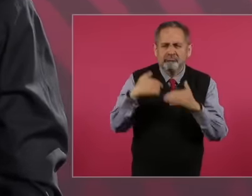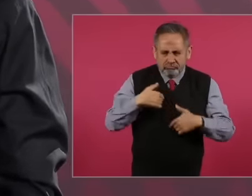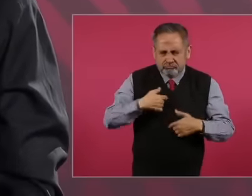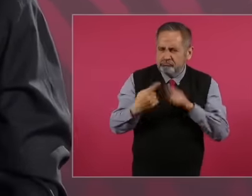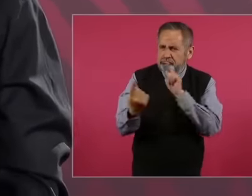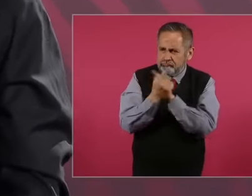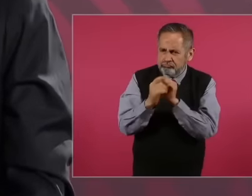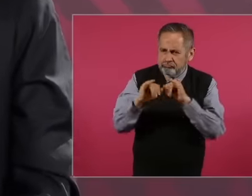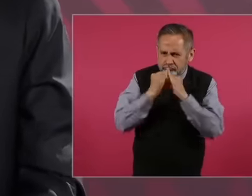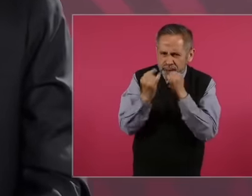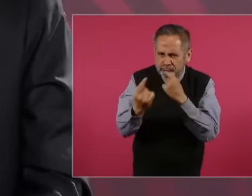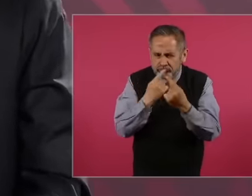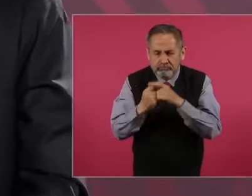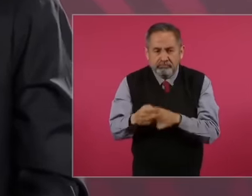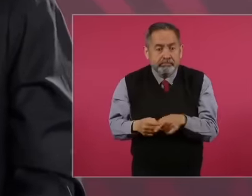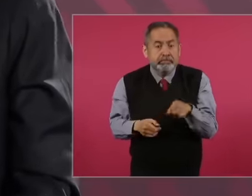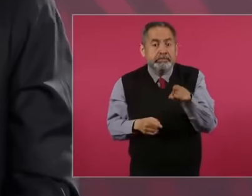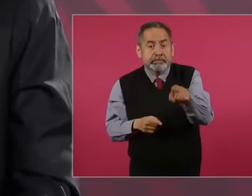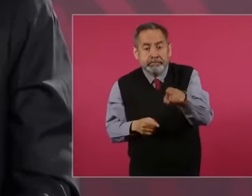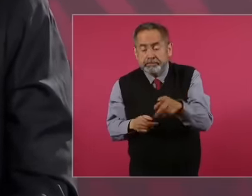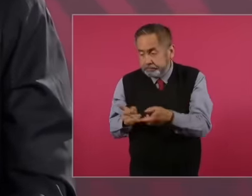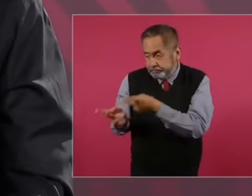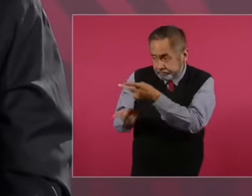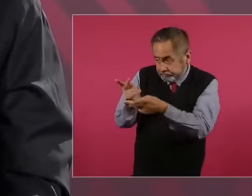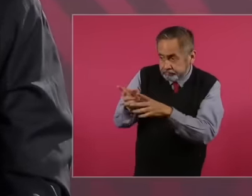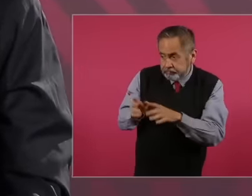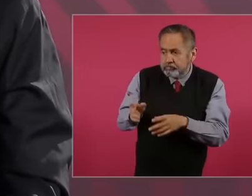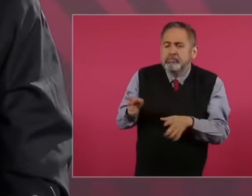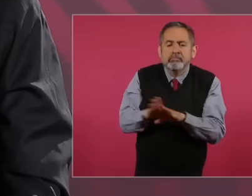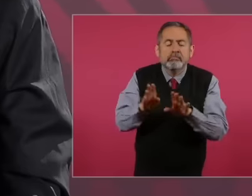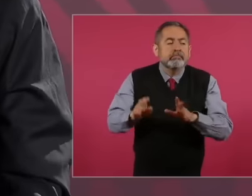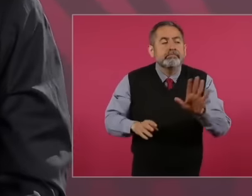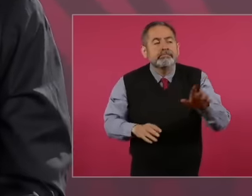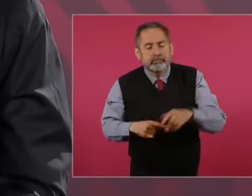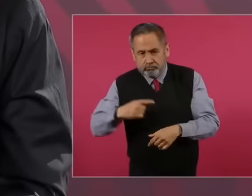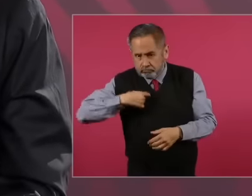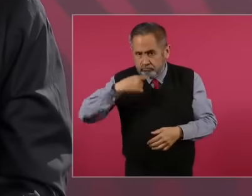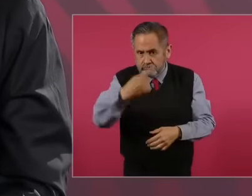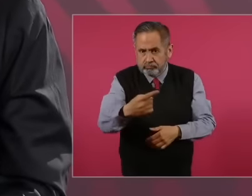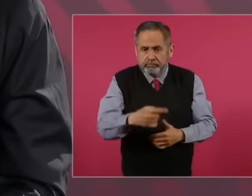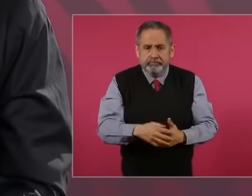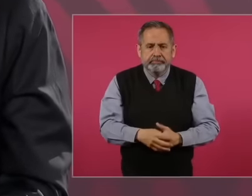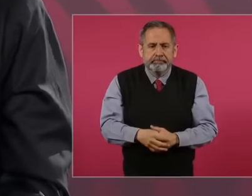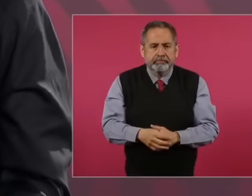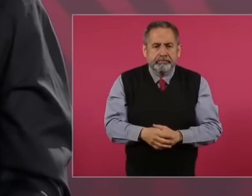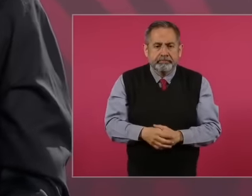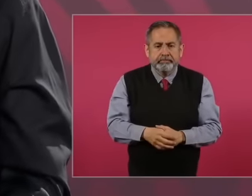and when the topic came up I told them, don't